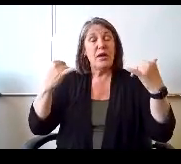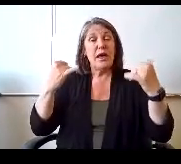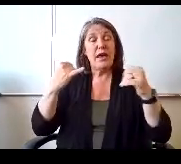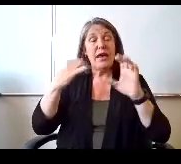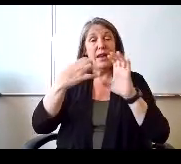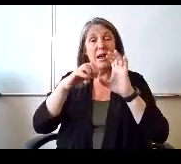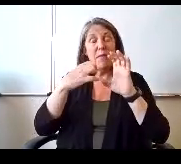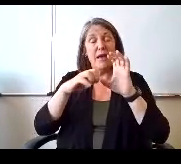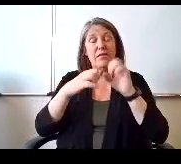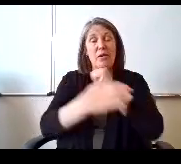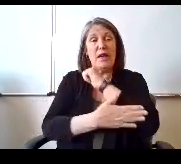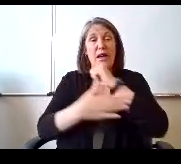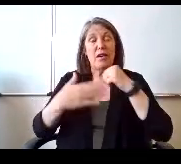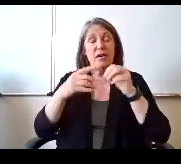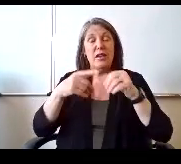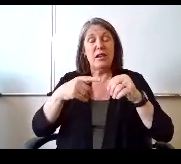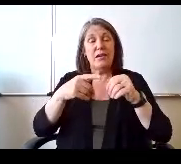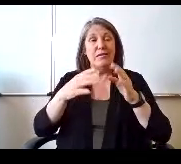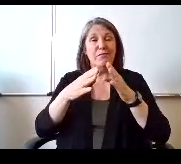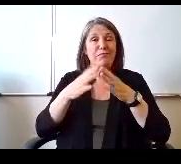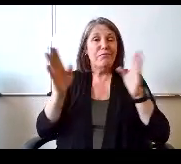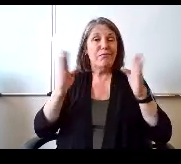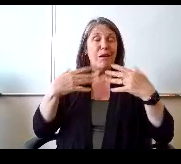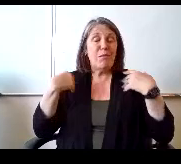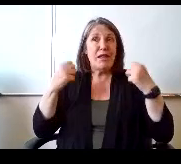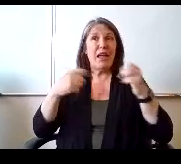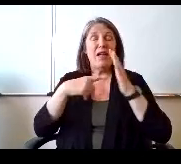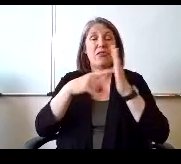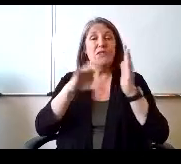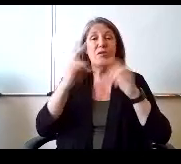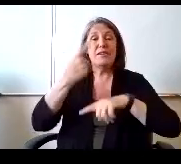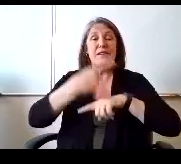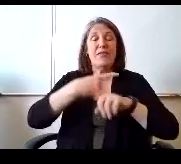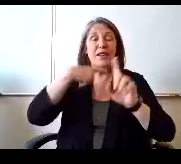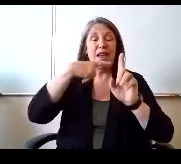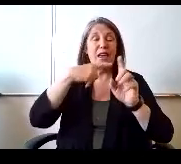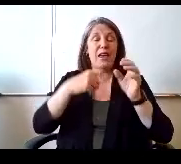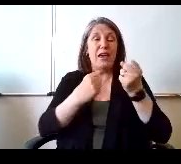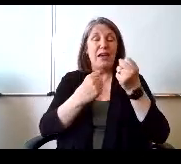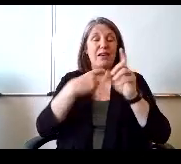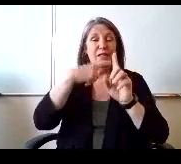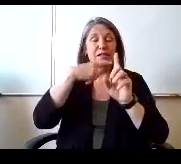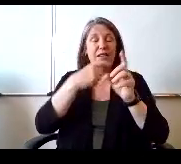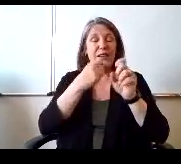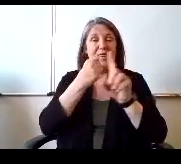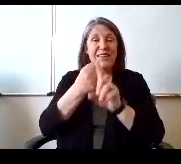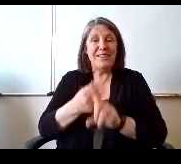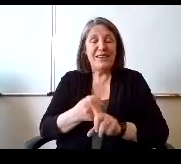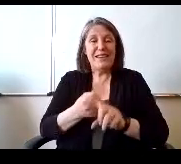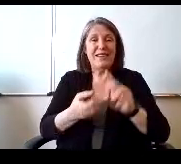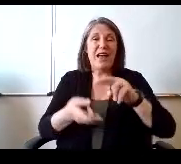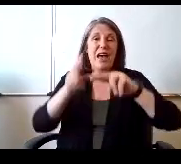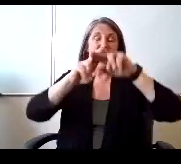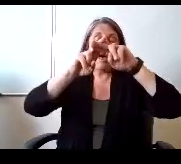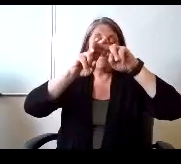the seven day incidence rate up 20% from the last seven days and I'm just.